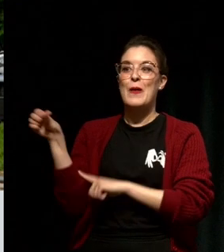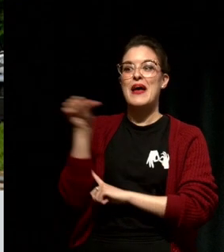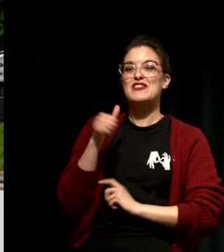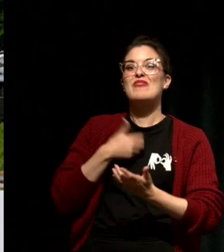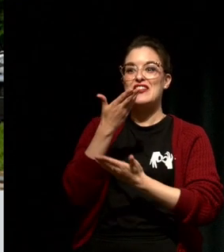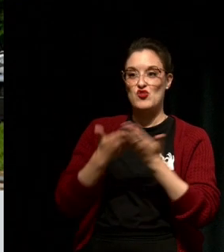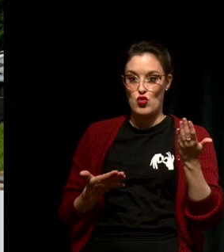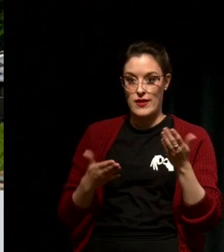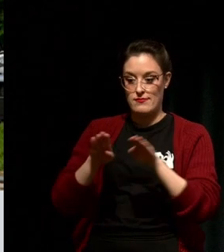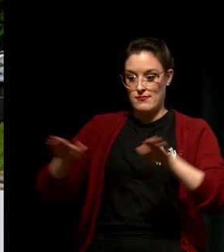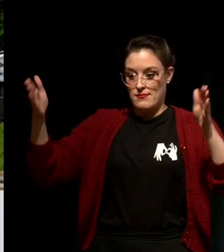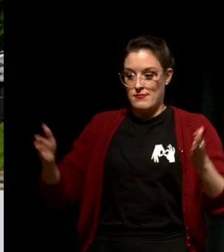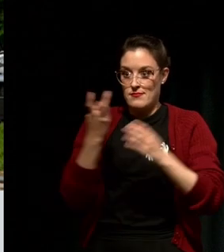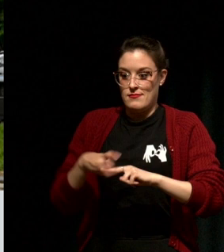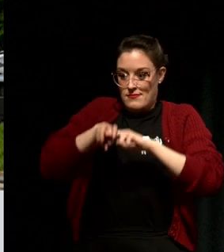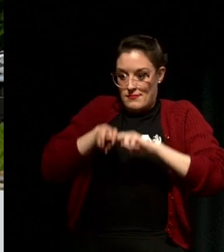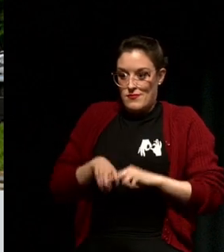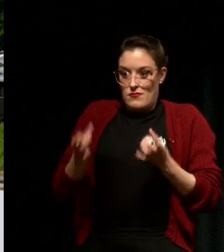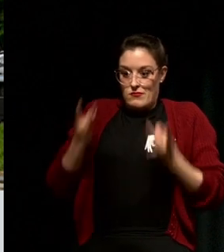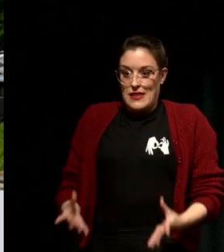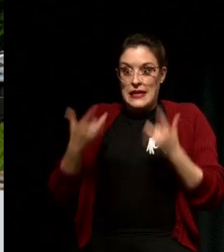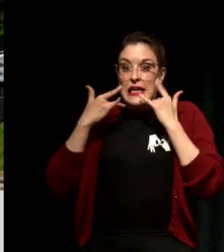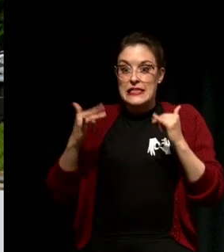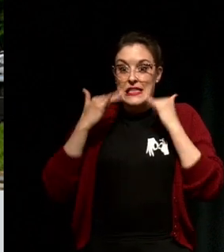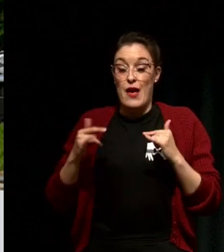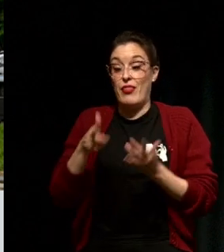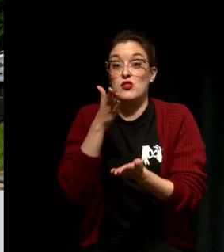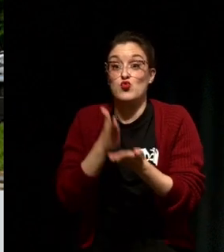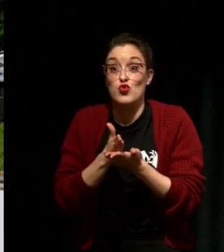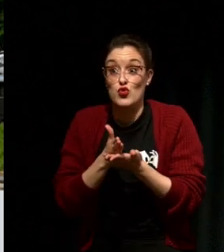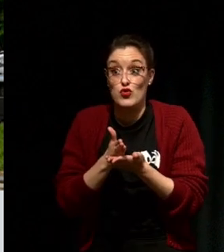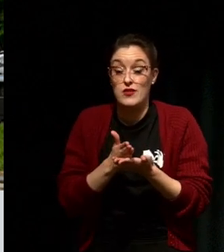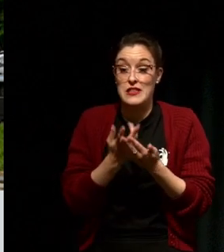I was about to take this exam and that part of the story is actually true, I was a few